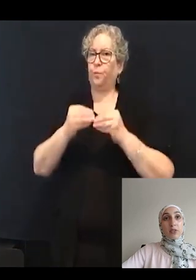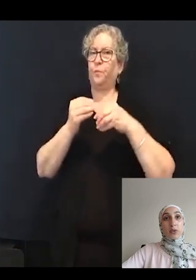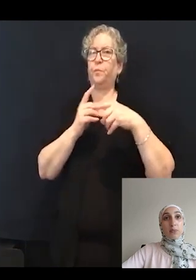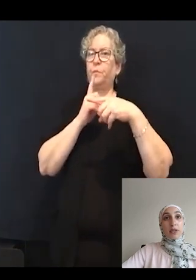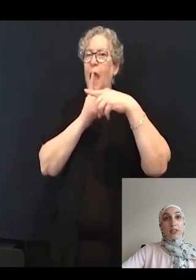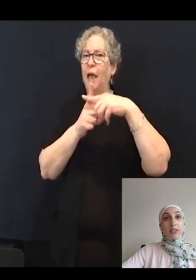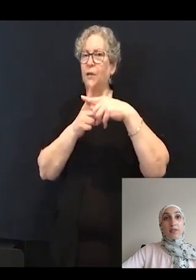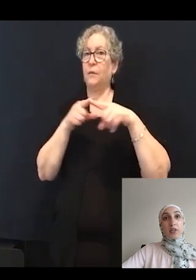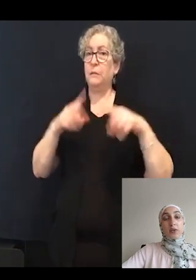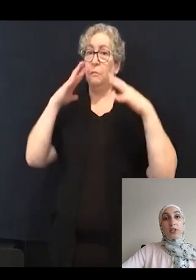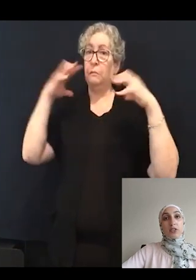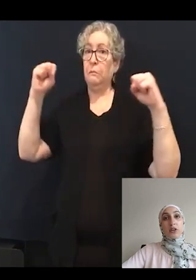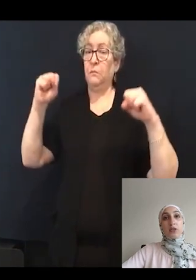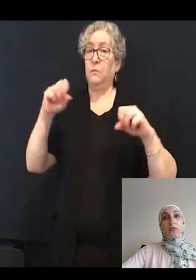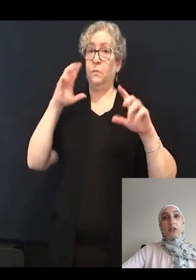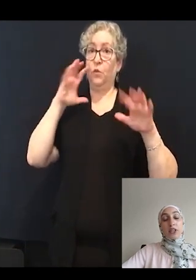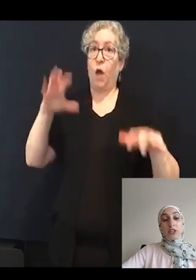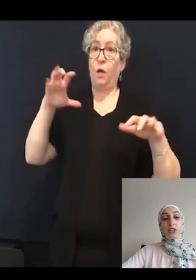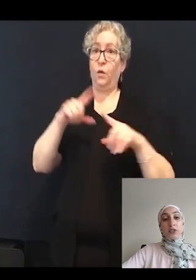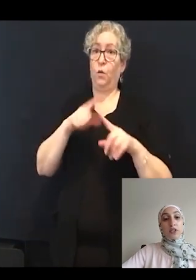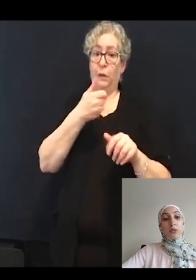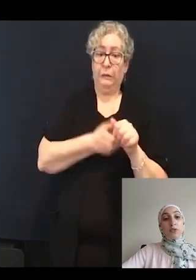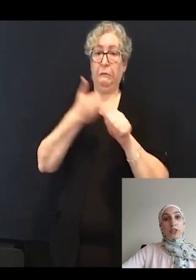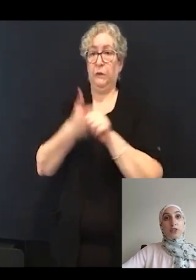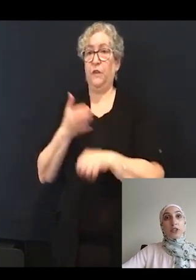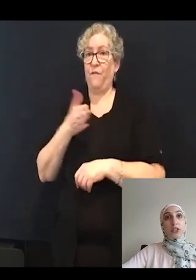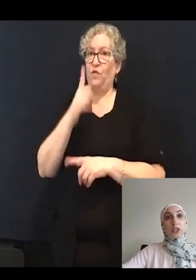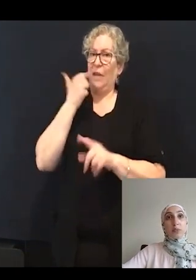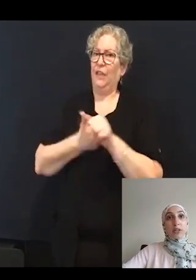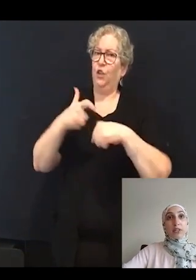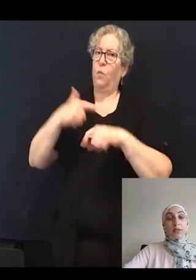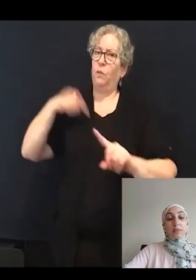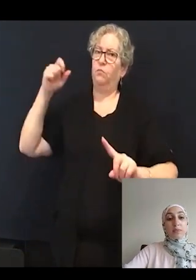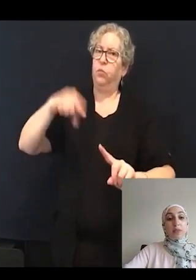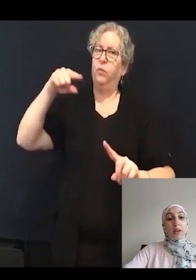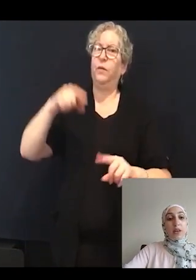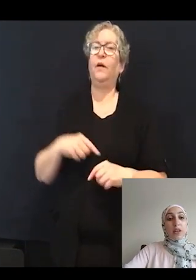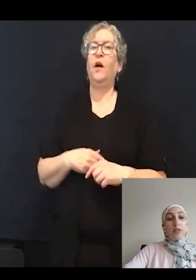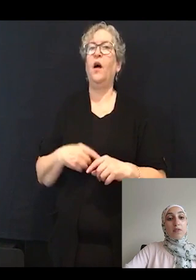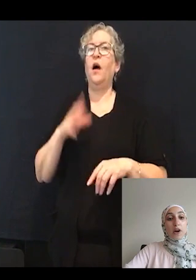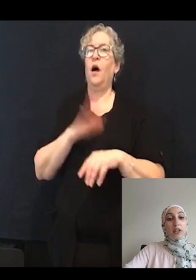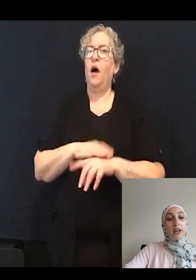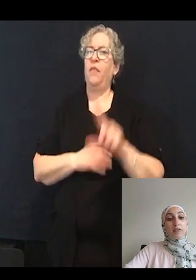of an acoustic startle for each individual fish for each stimulus. On the far left, you'll see that there